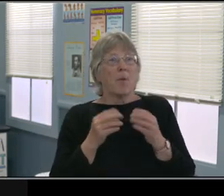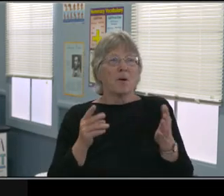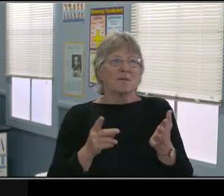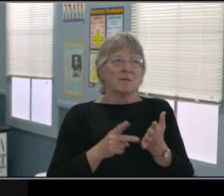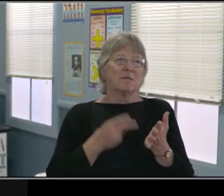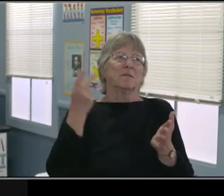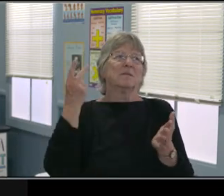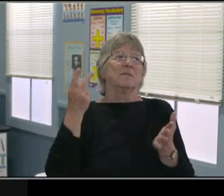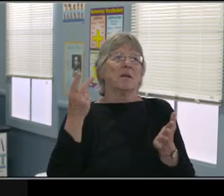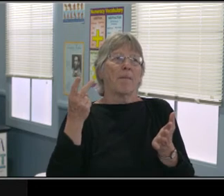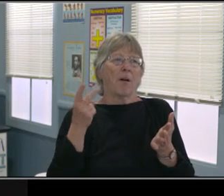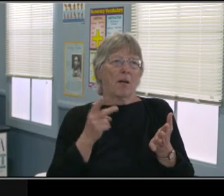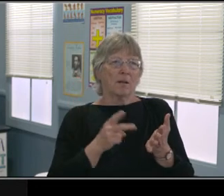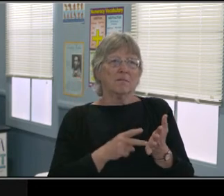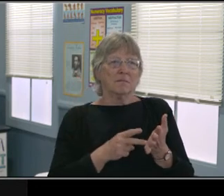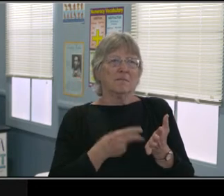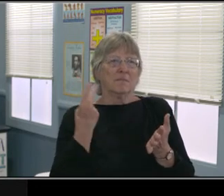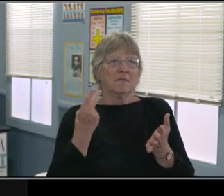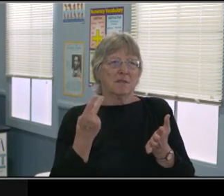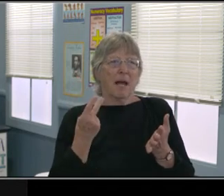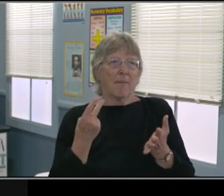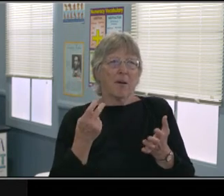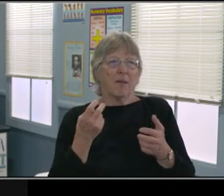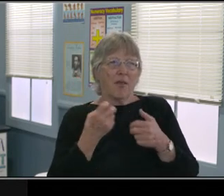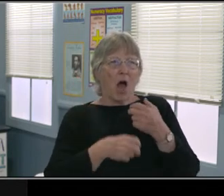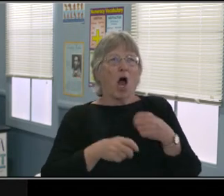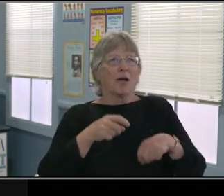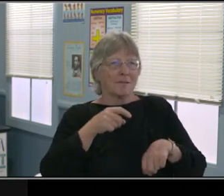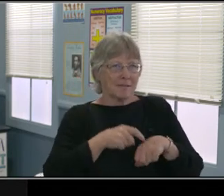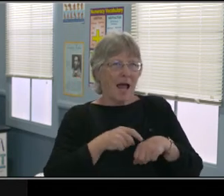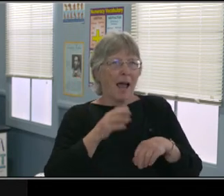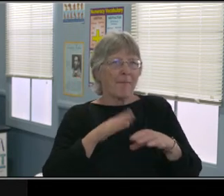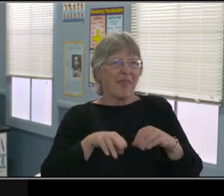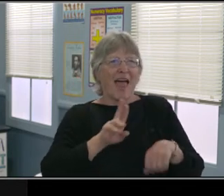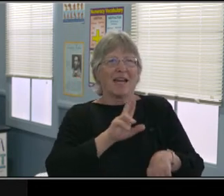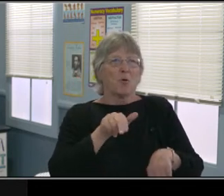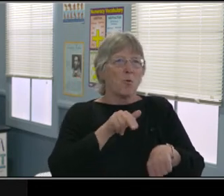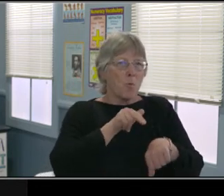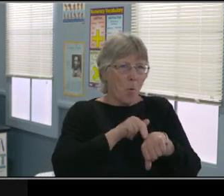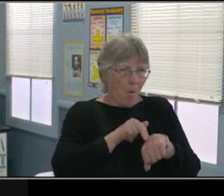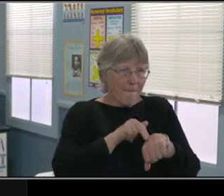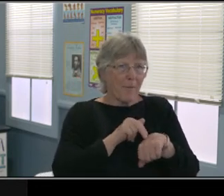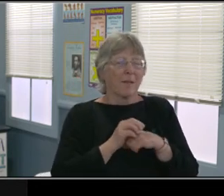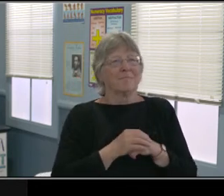at the beginning of the class and some students can leave or turn off their cameras, right?